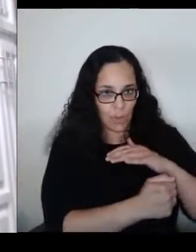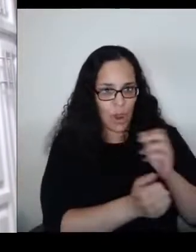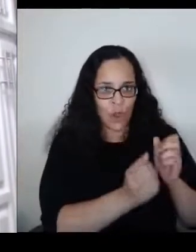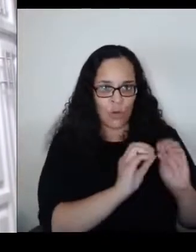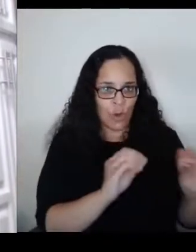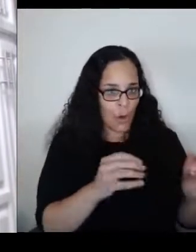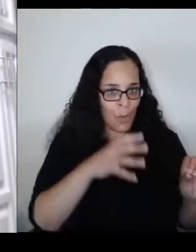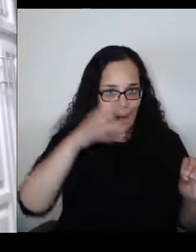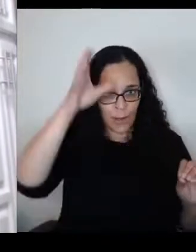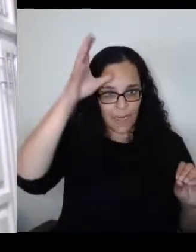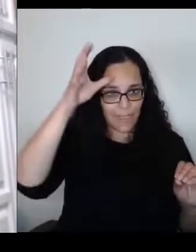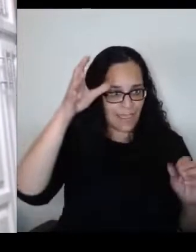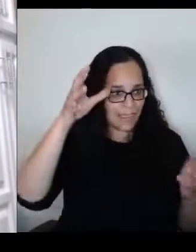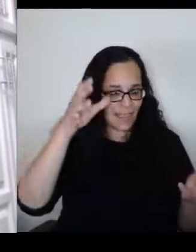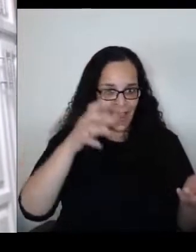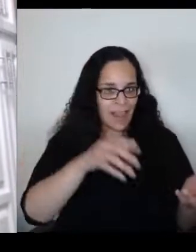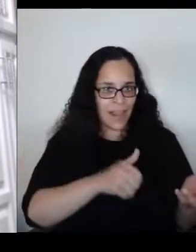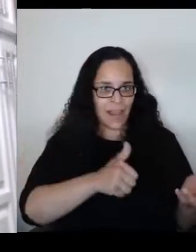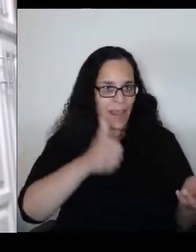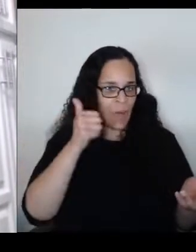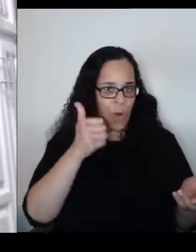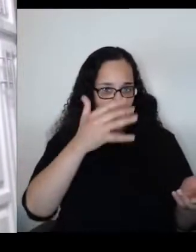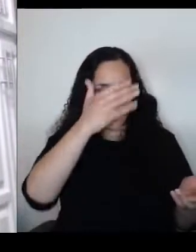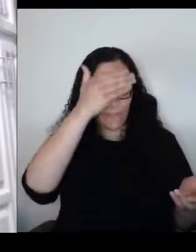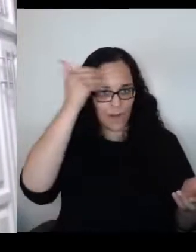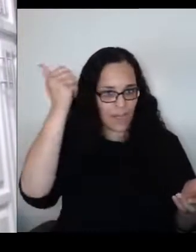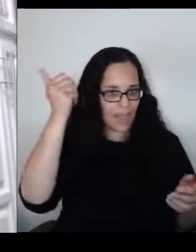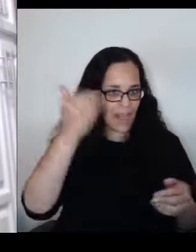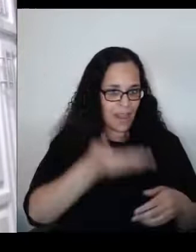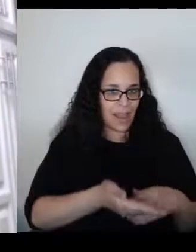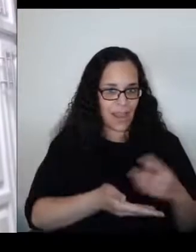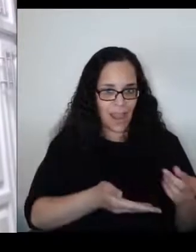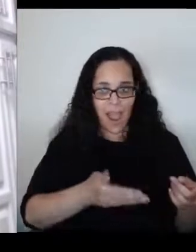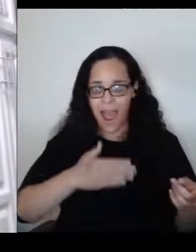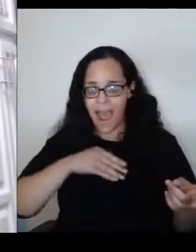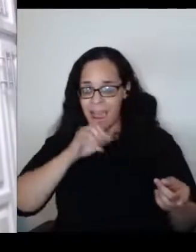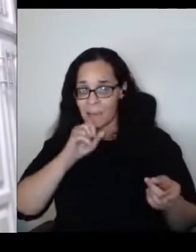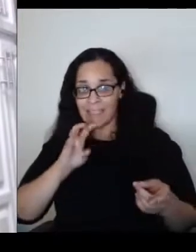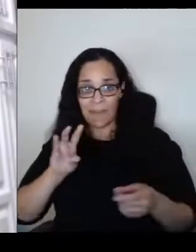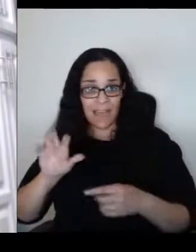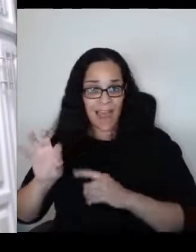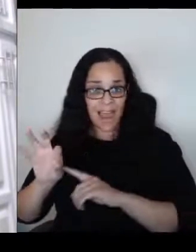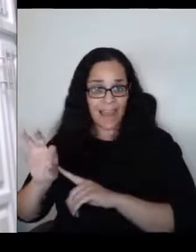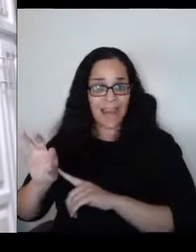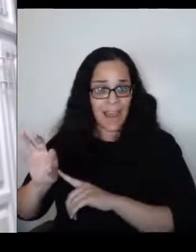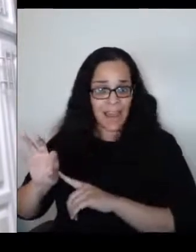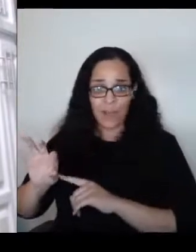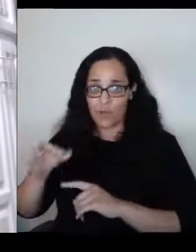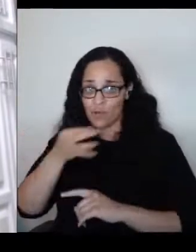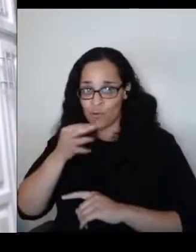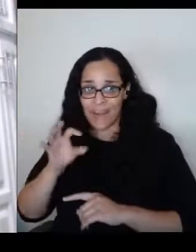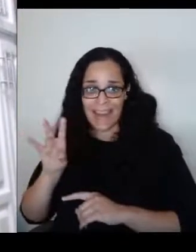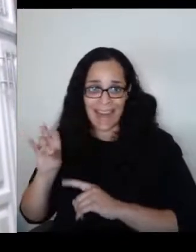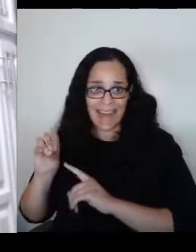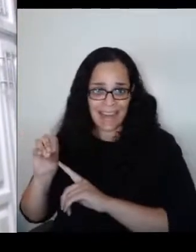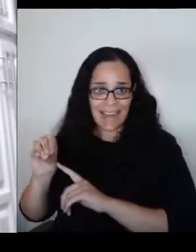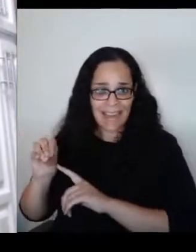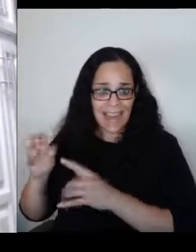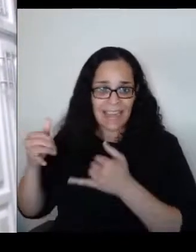I'm 79 years old, I'll be 80 on my next birthday. It's not gonna go away, it's gonna be there always. For these children.